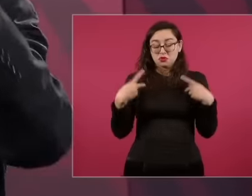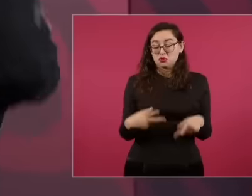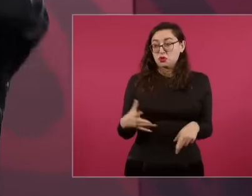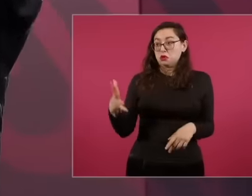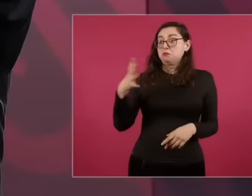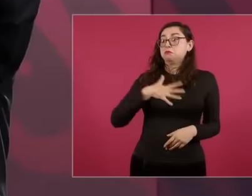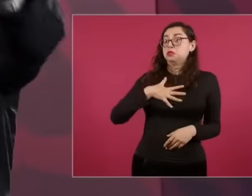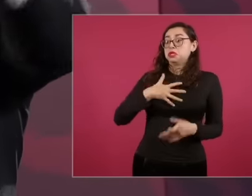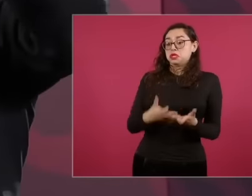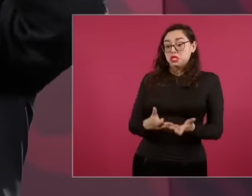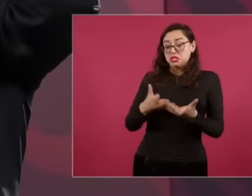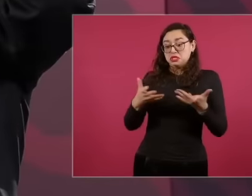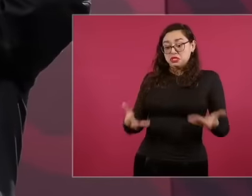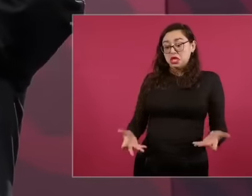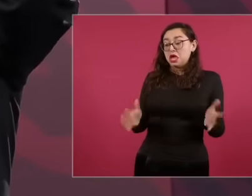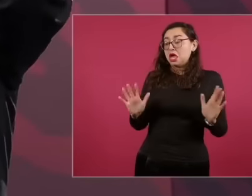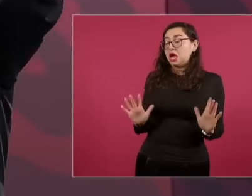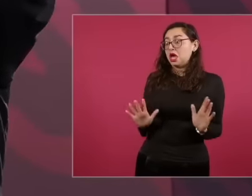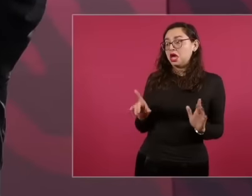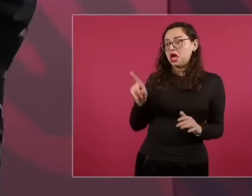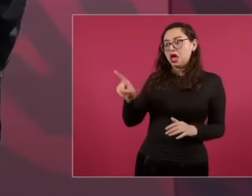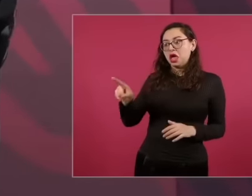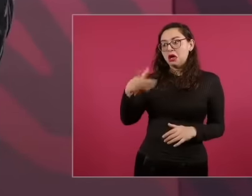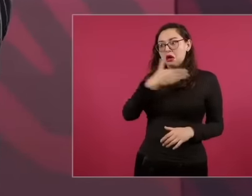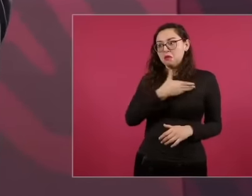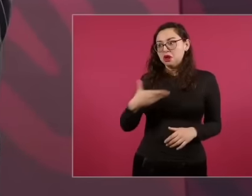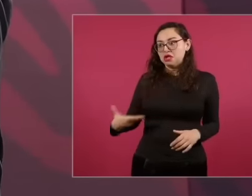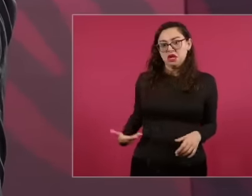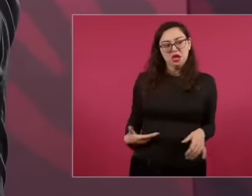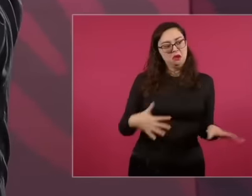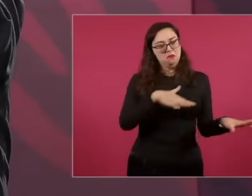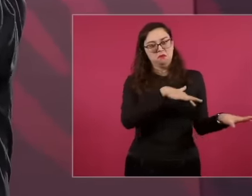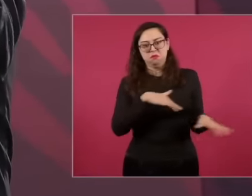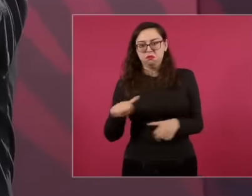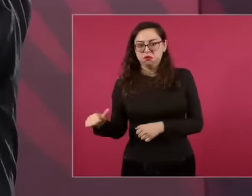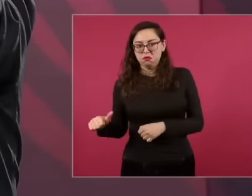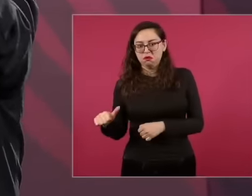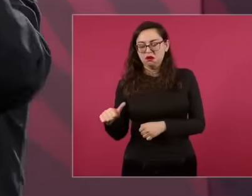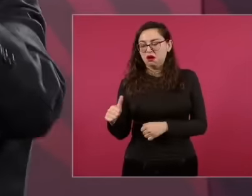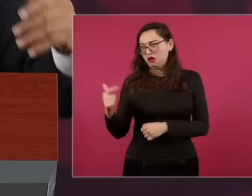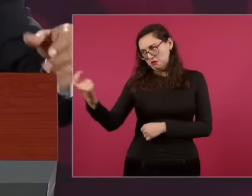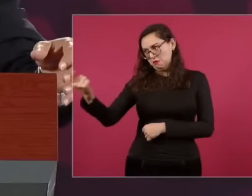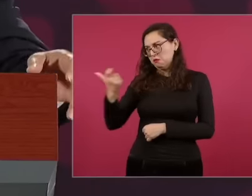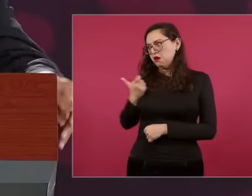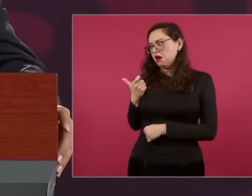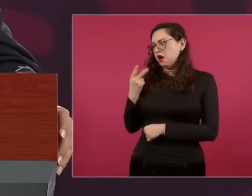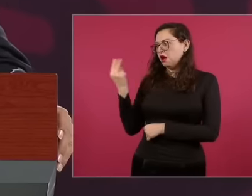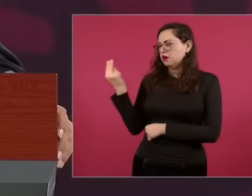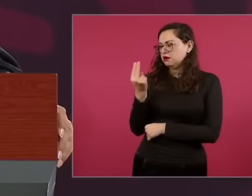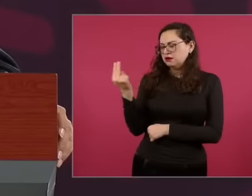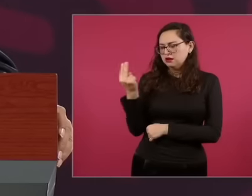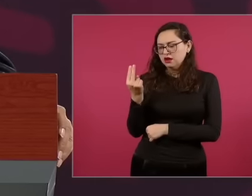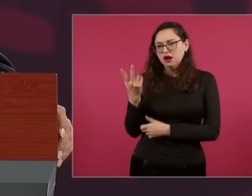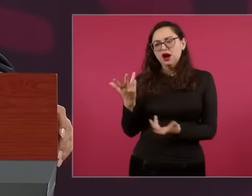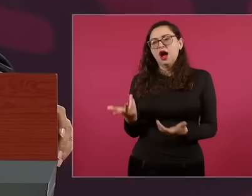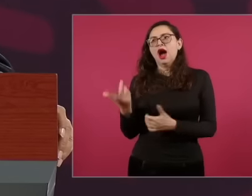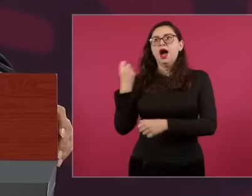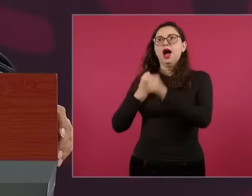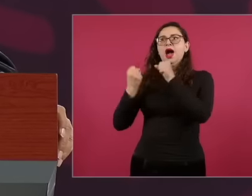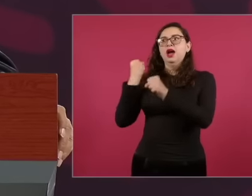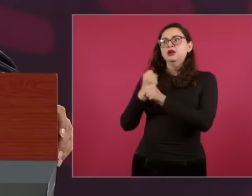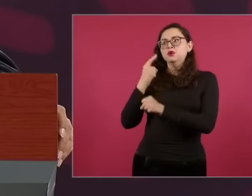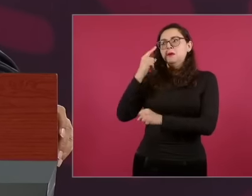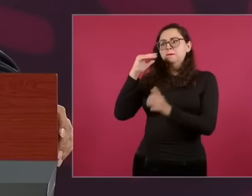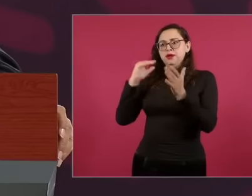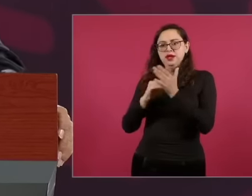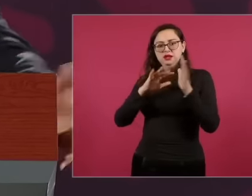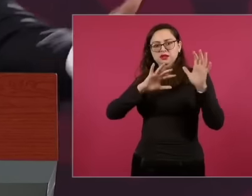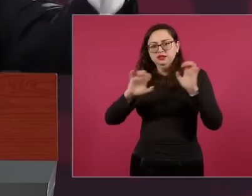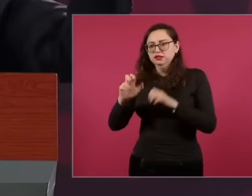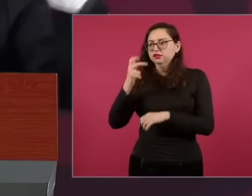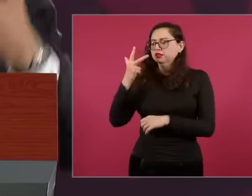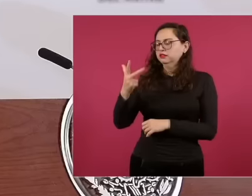of a land that was supposedly affected in 1908 and that she wants to collect